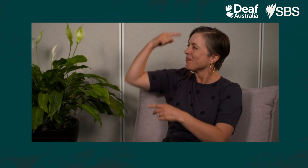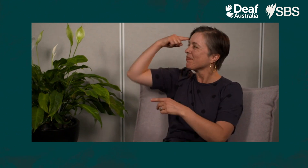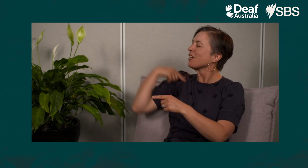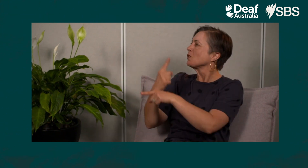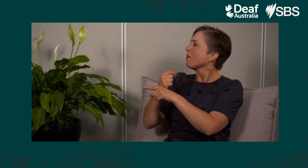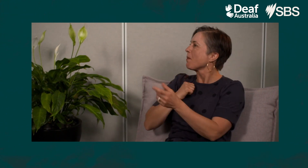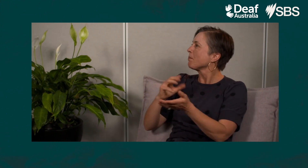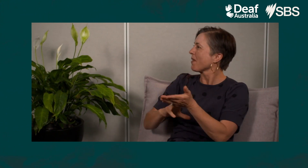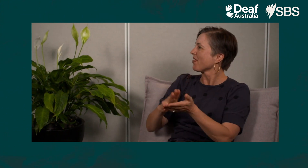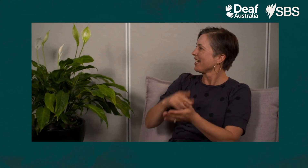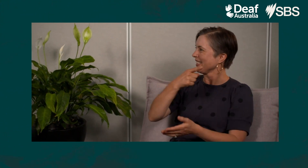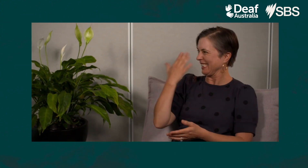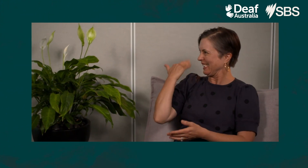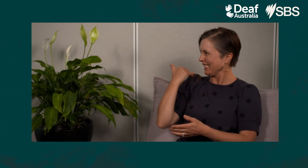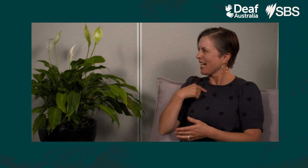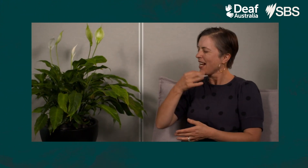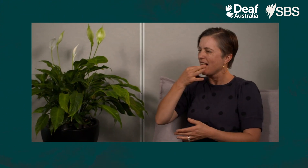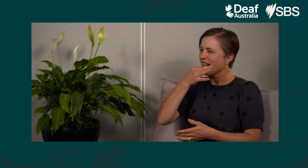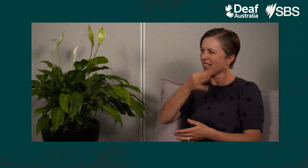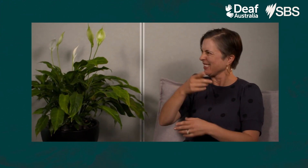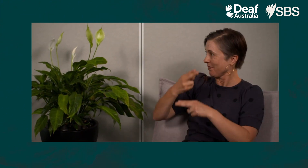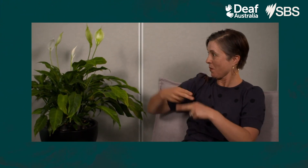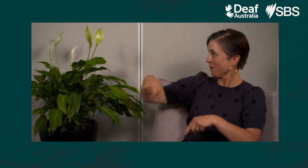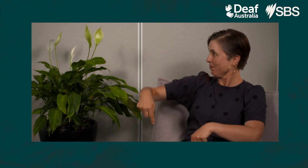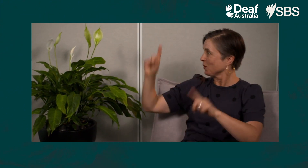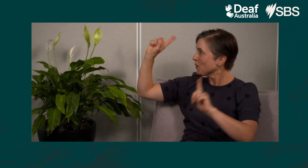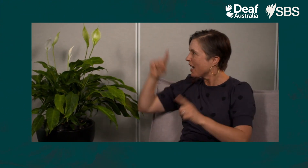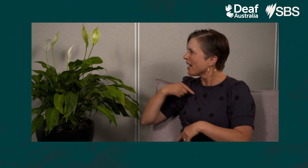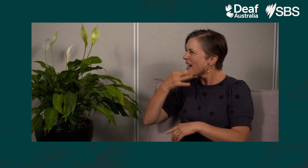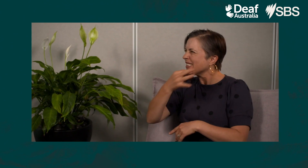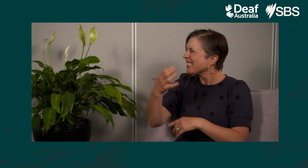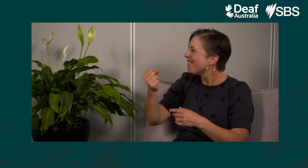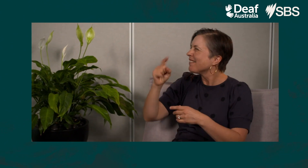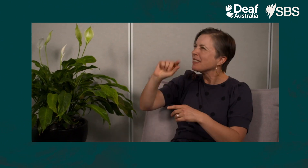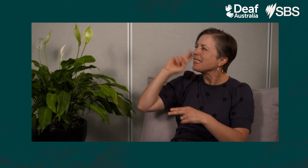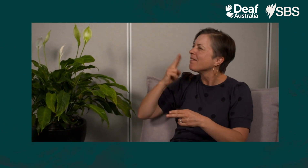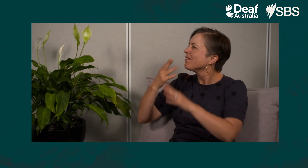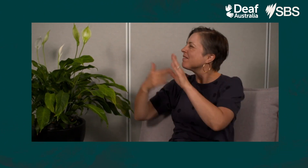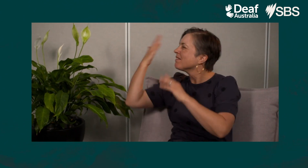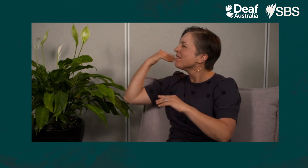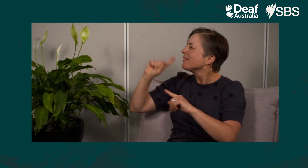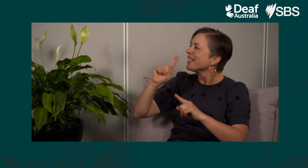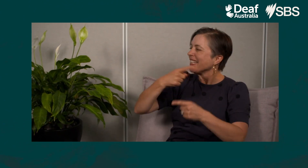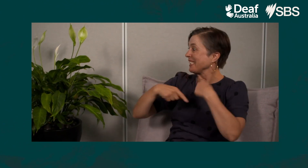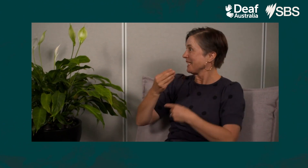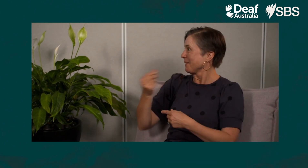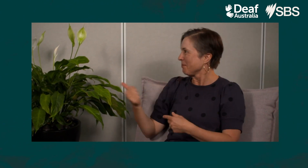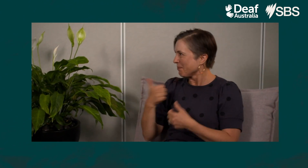So I was talking to my mother recently, and I was telling her about this program. So I asked her if she had any Deaf stories from the past,